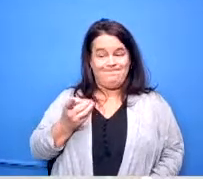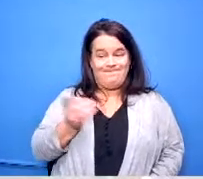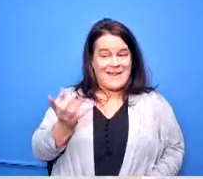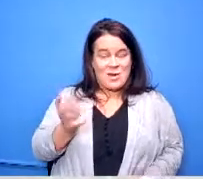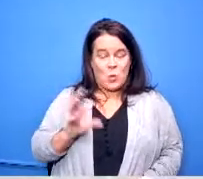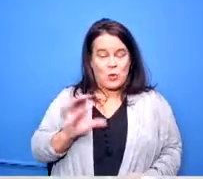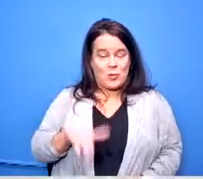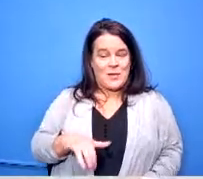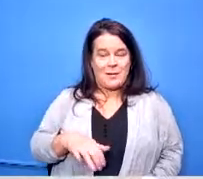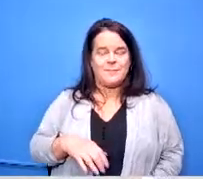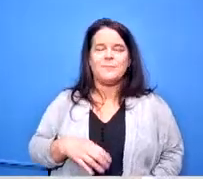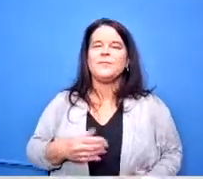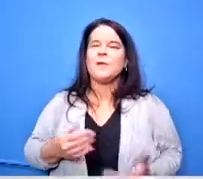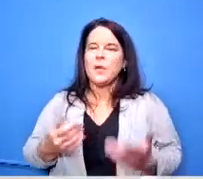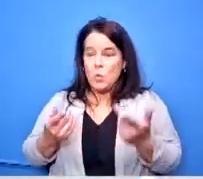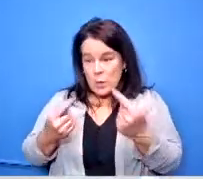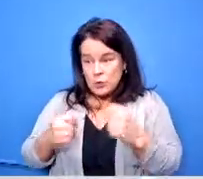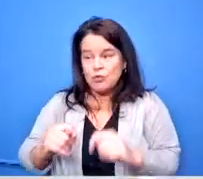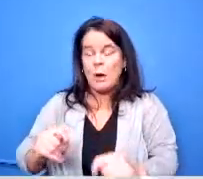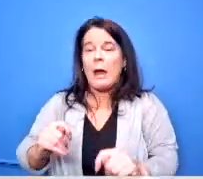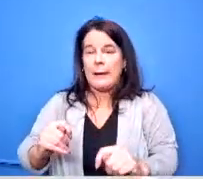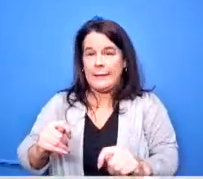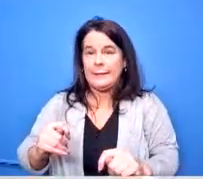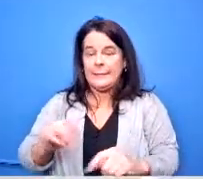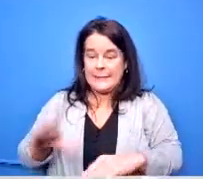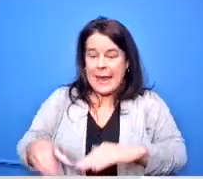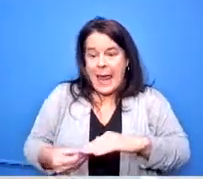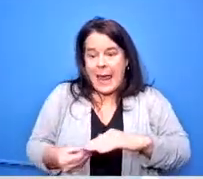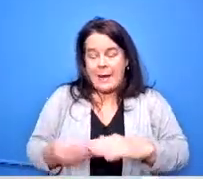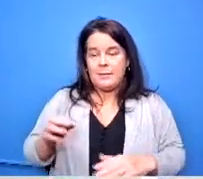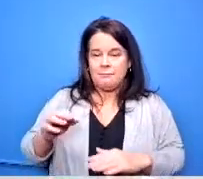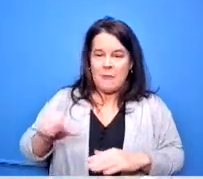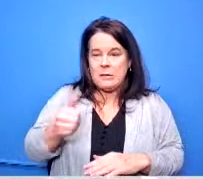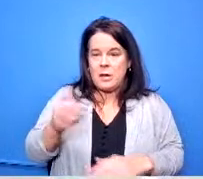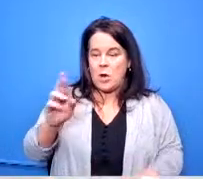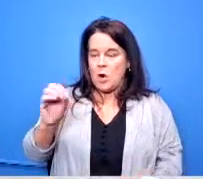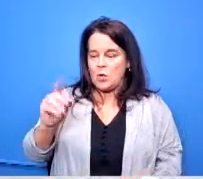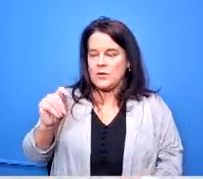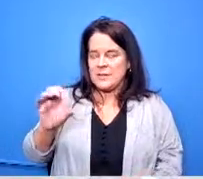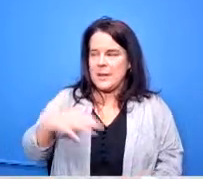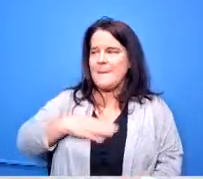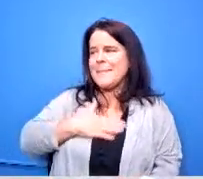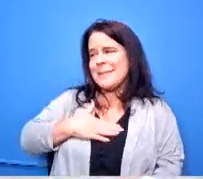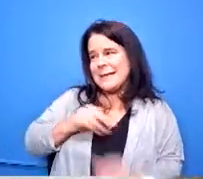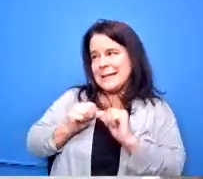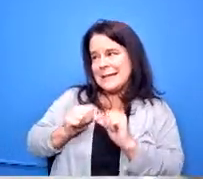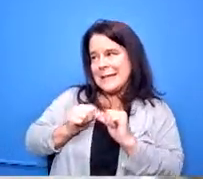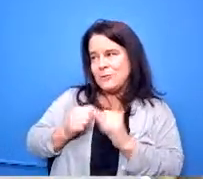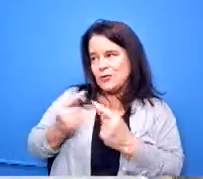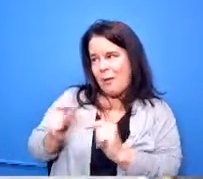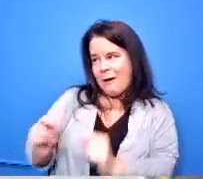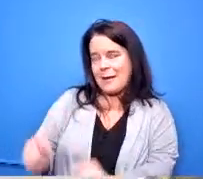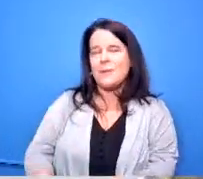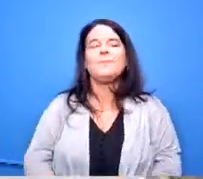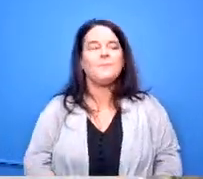to get an additional um rotc please keep trying it was a couple years ago but please keep trying